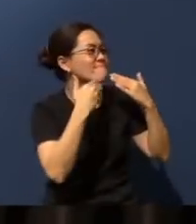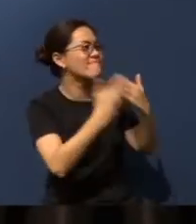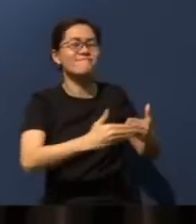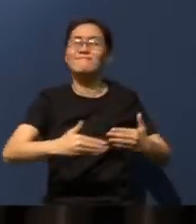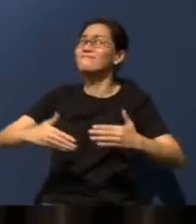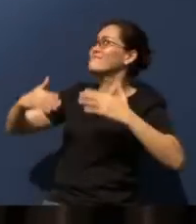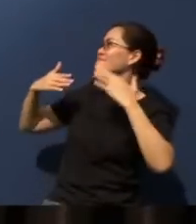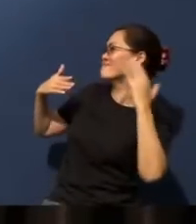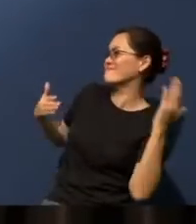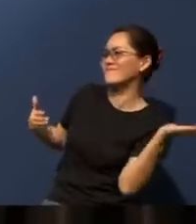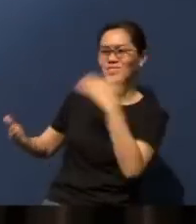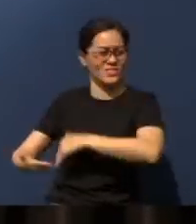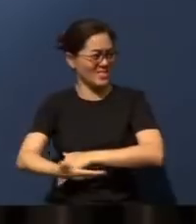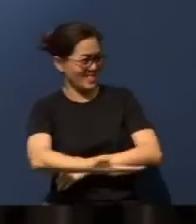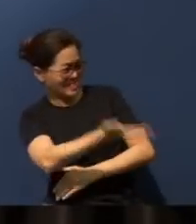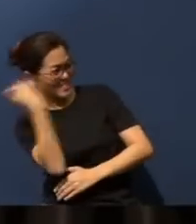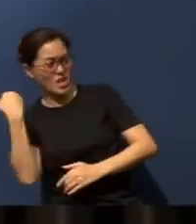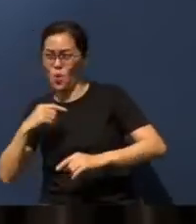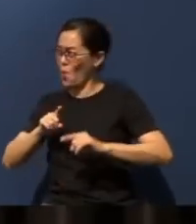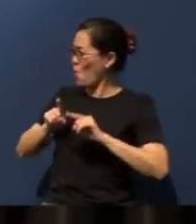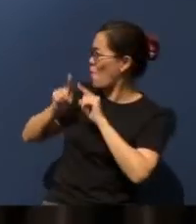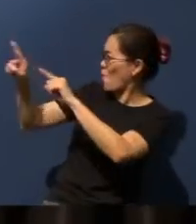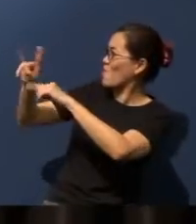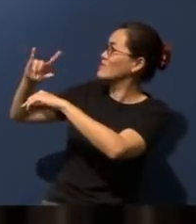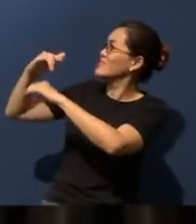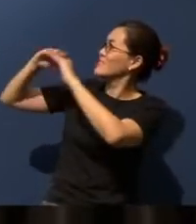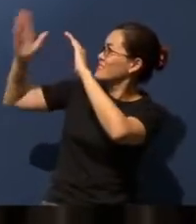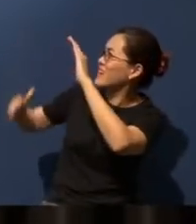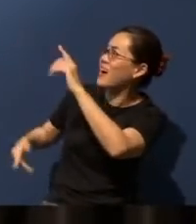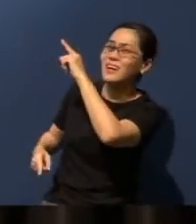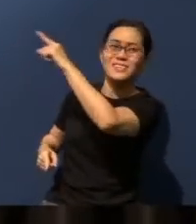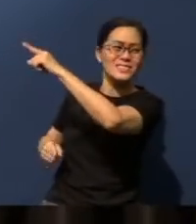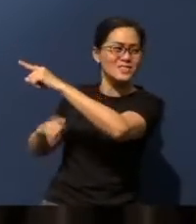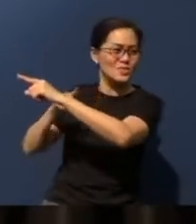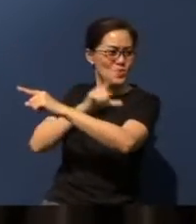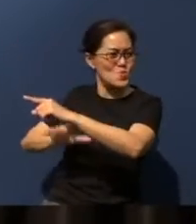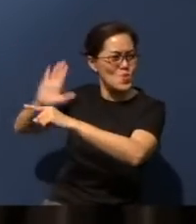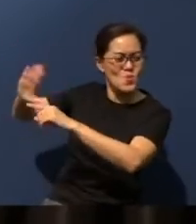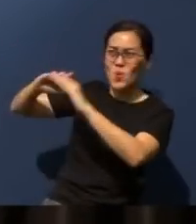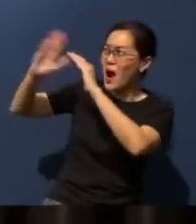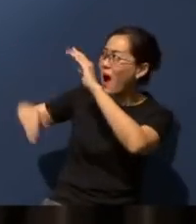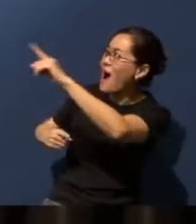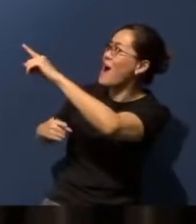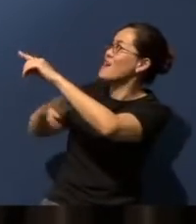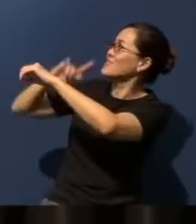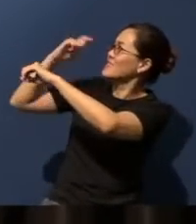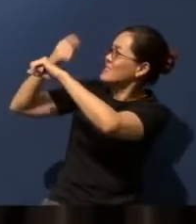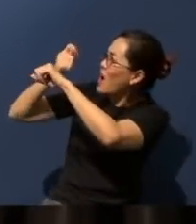'Come! Let us go up to the mountain of the Lord, to the temple of the God of Jacob.'